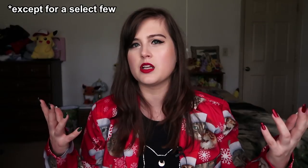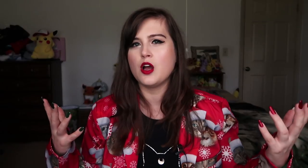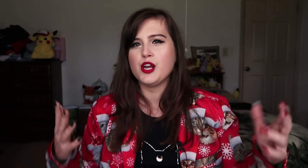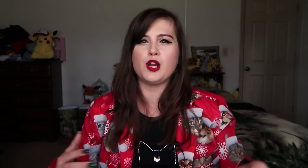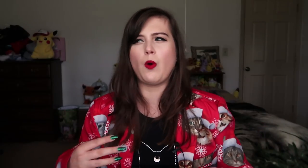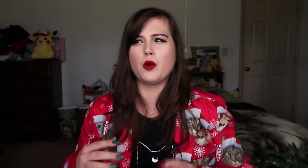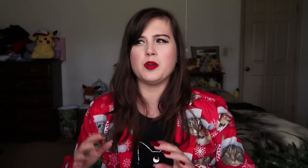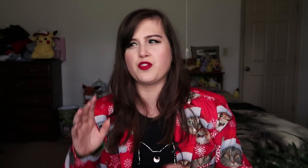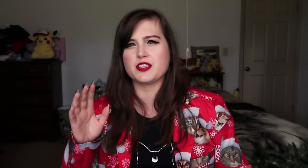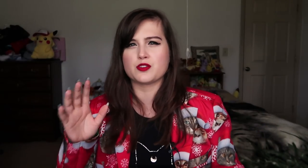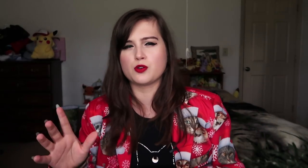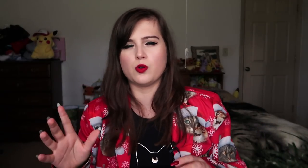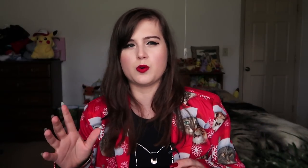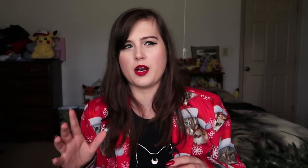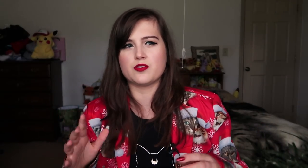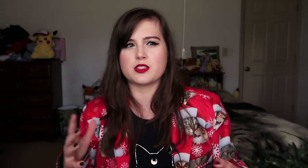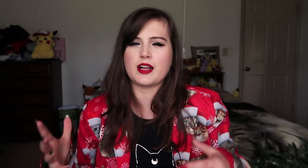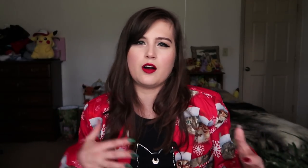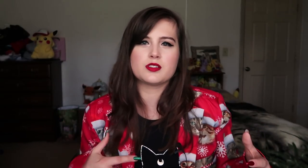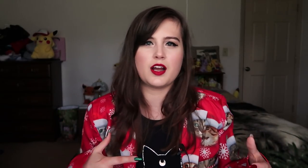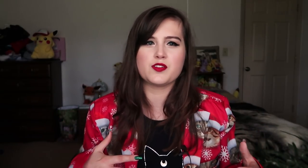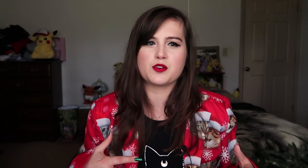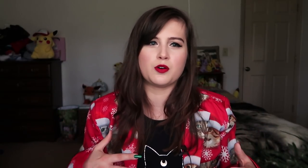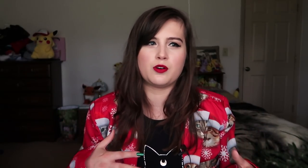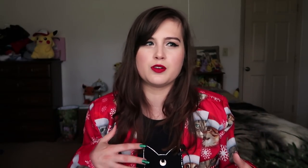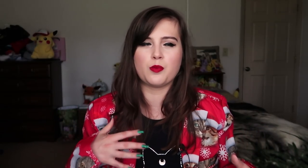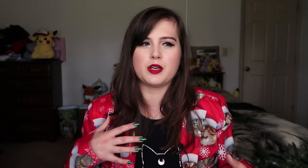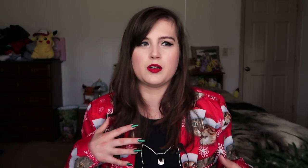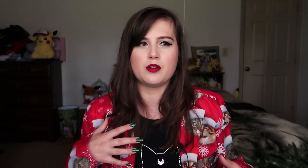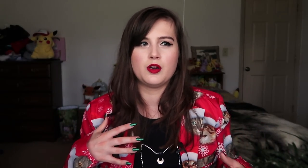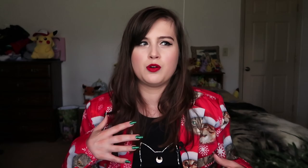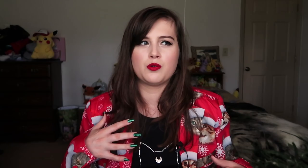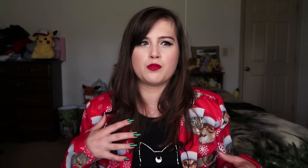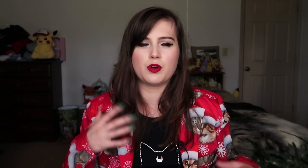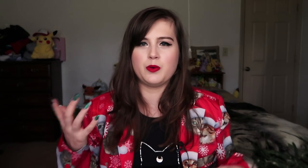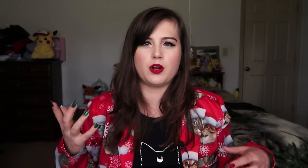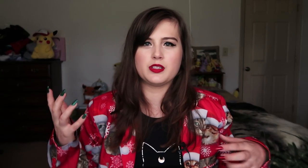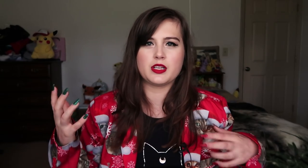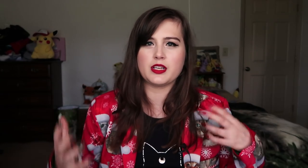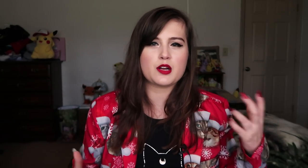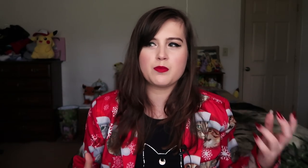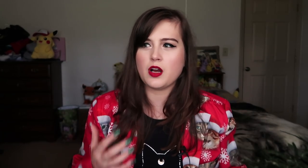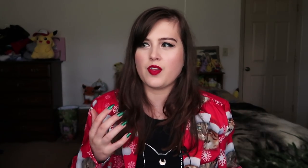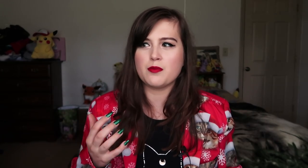'cause, you know, while we'd be friends at school or whatever, it's like, outside of school, nobody really wanted to connect with me all that much,